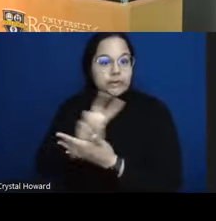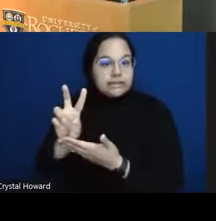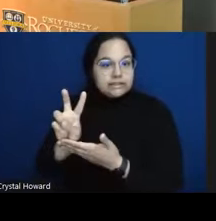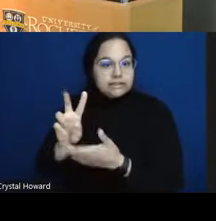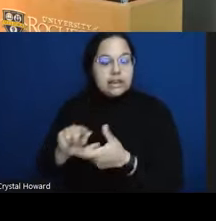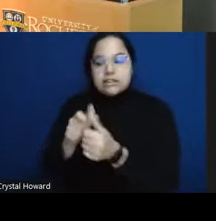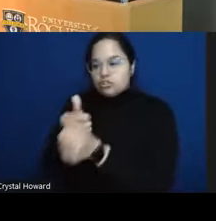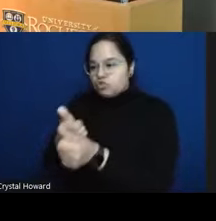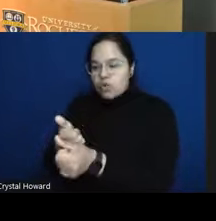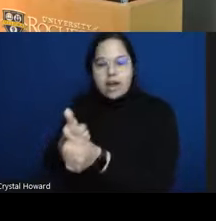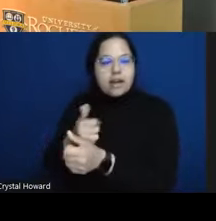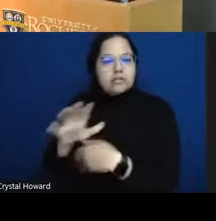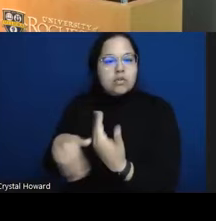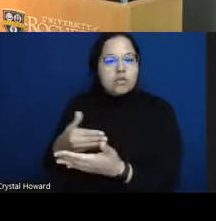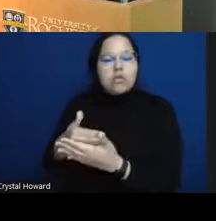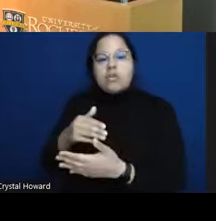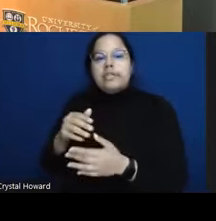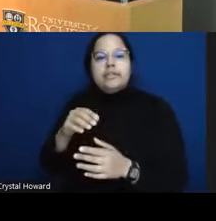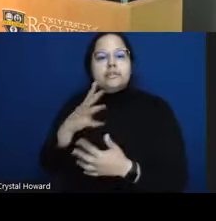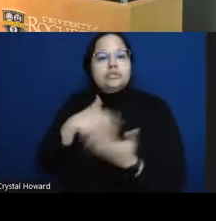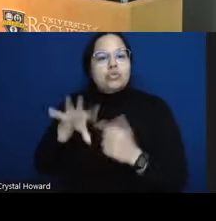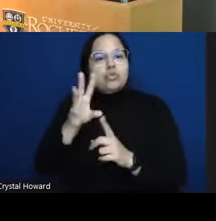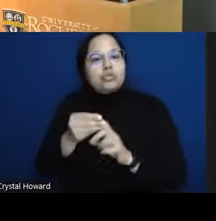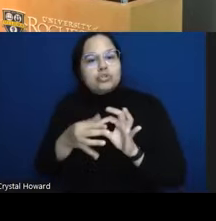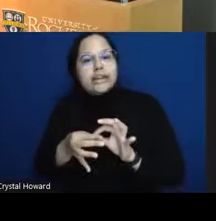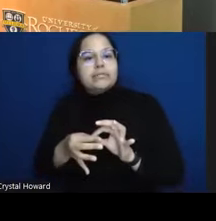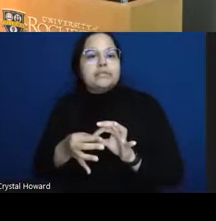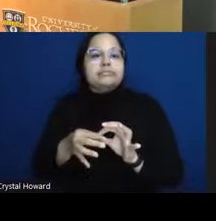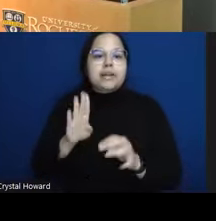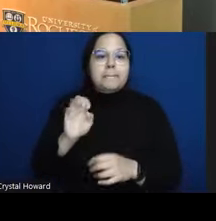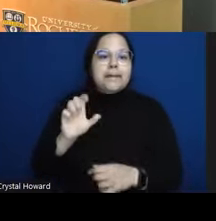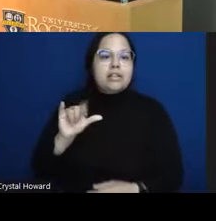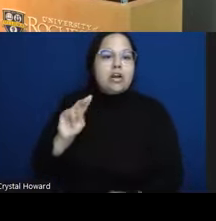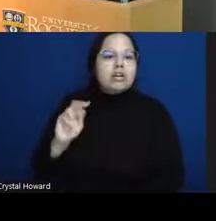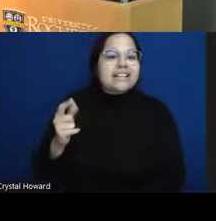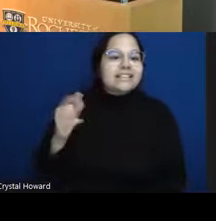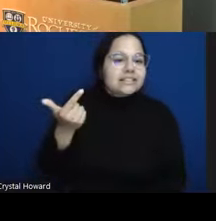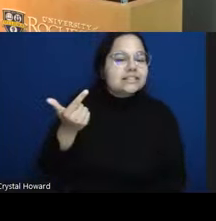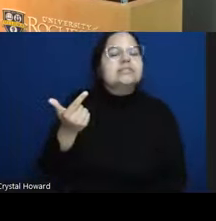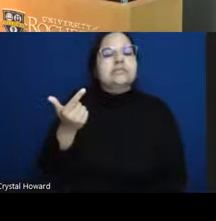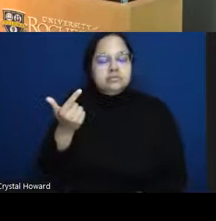belonging ideation over the course of of those two weeks participants had to be 18 or older Hispanic